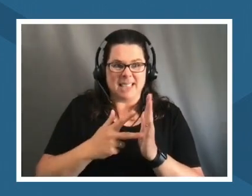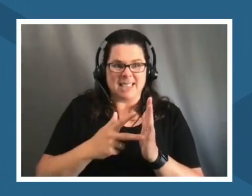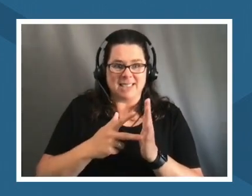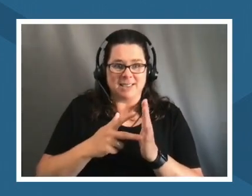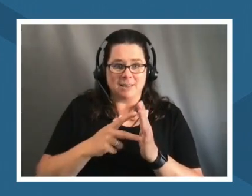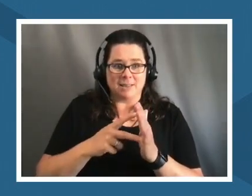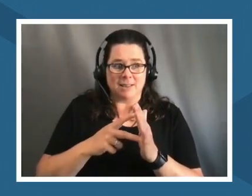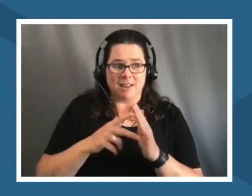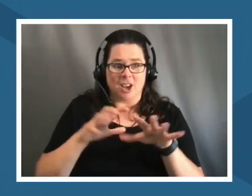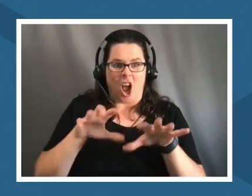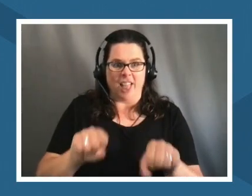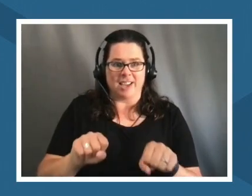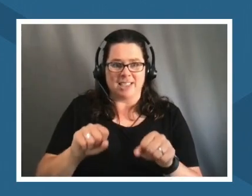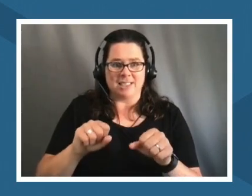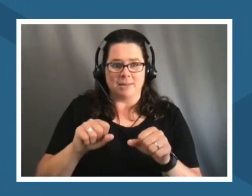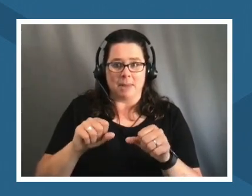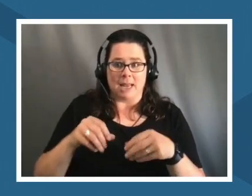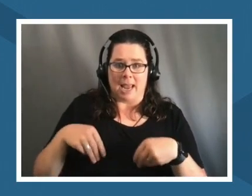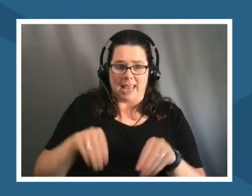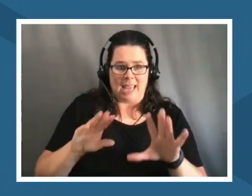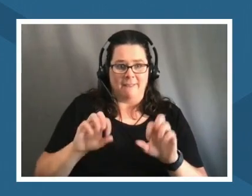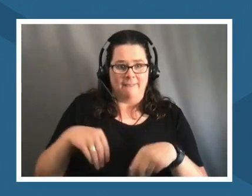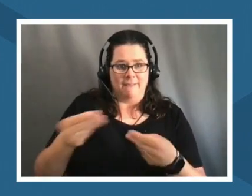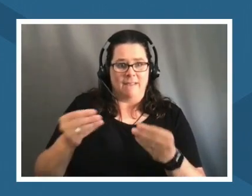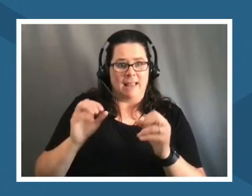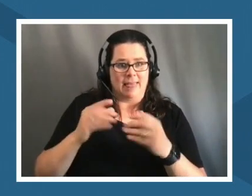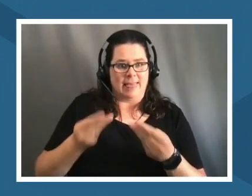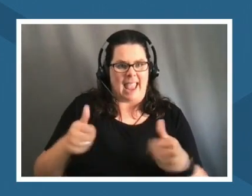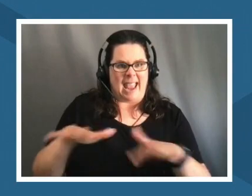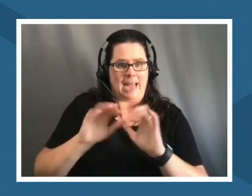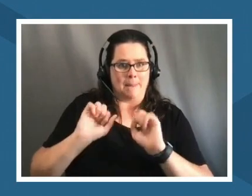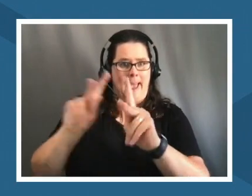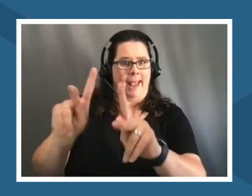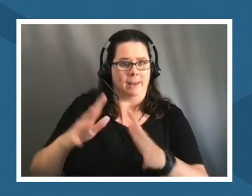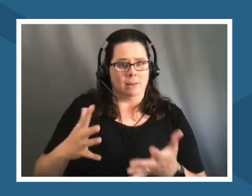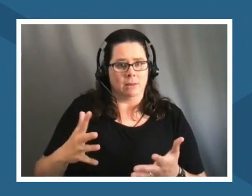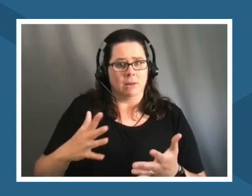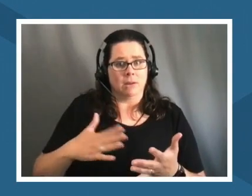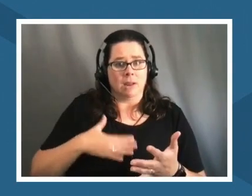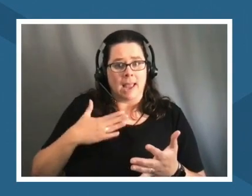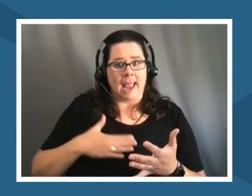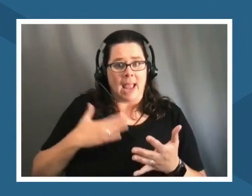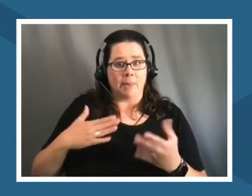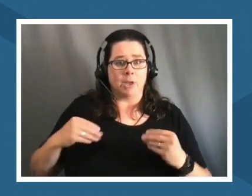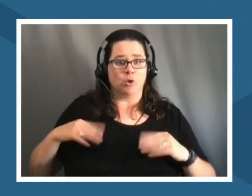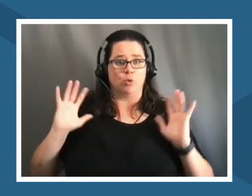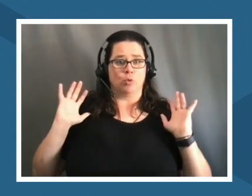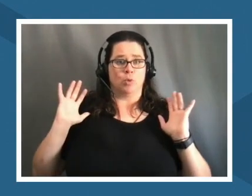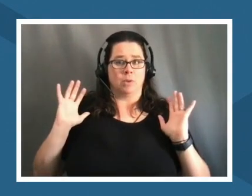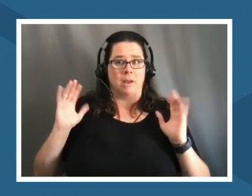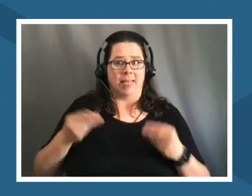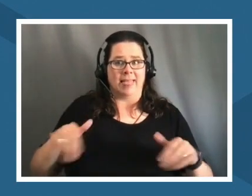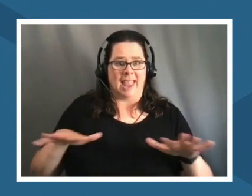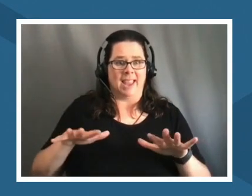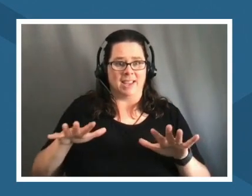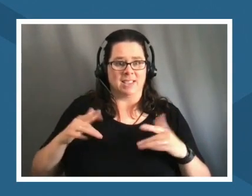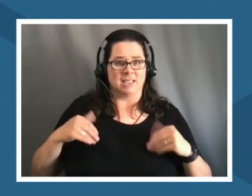okay i'll well we're hap we're happy to have our lands unoccupied again but i don't think you understand what you're